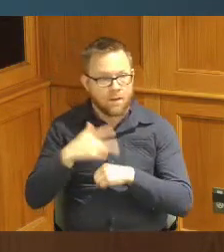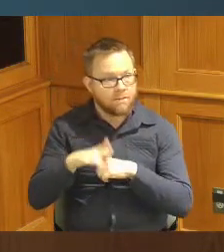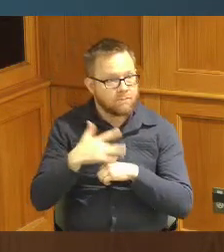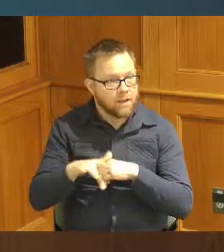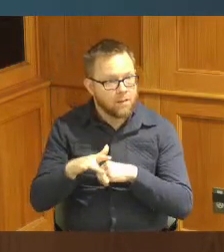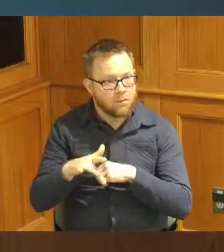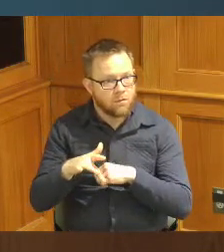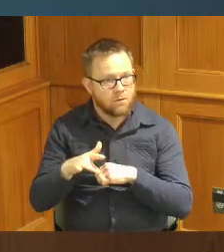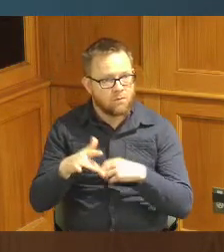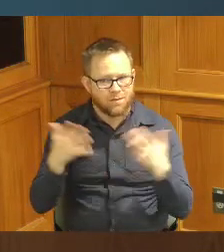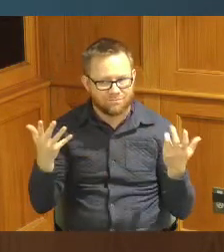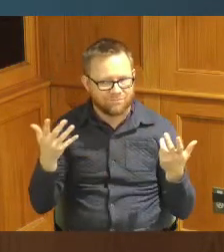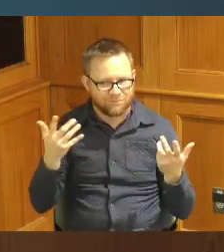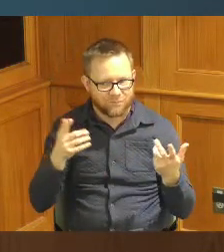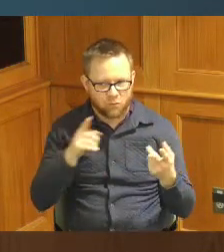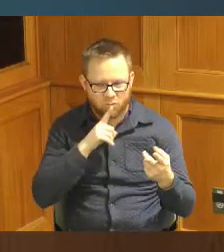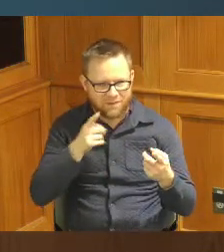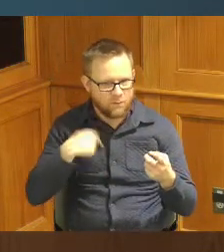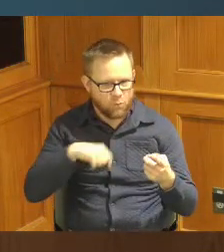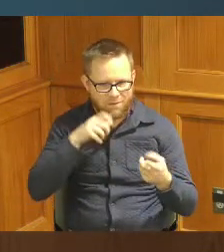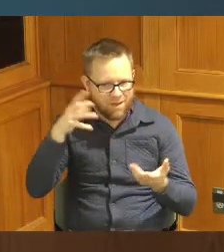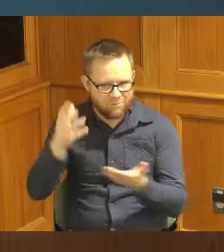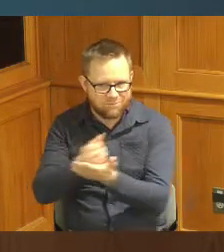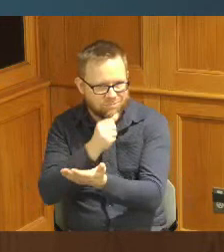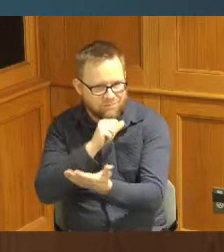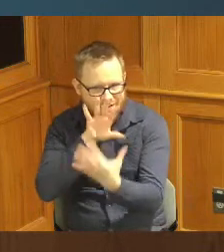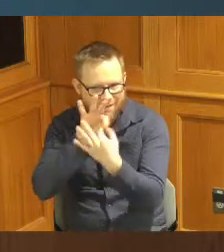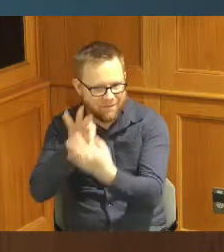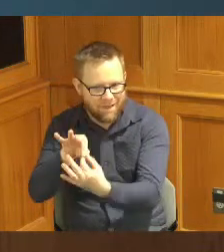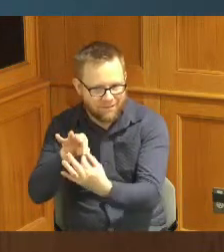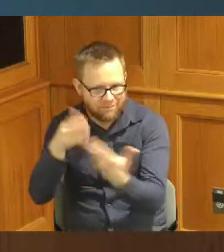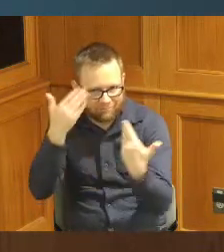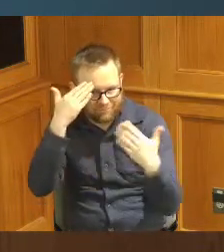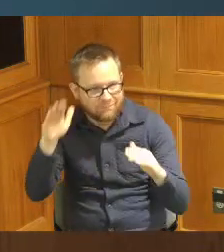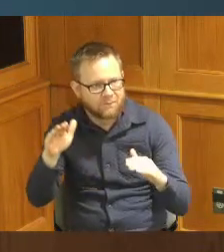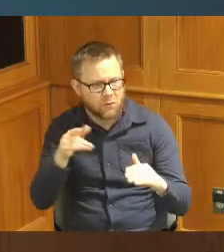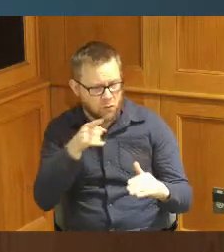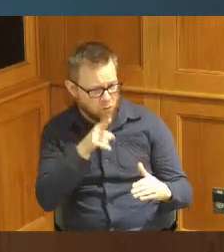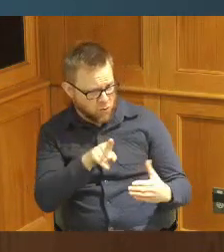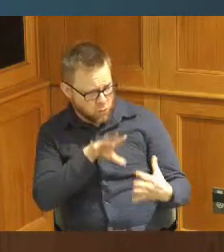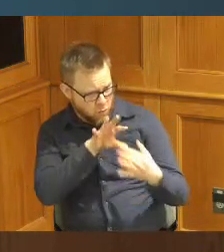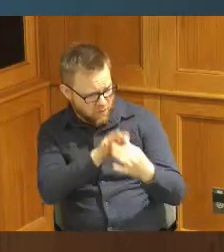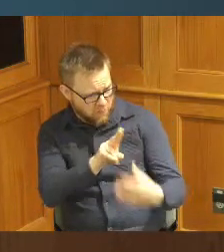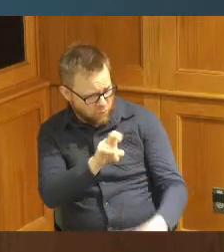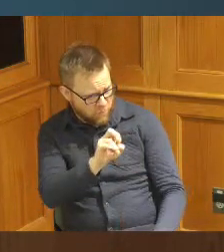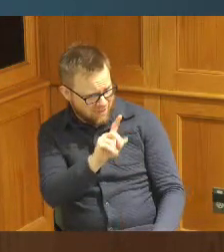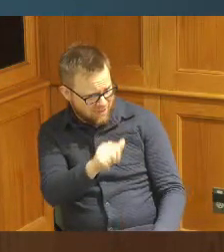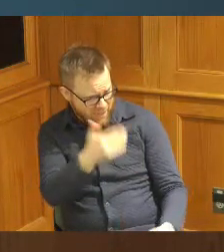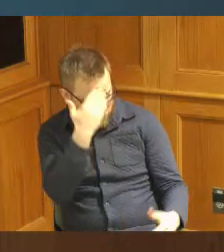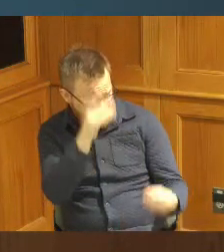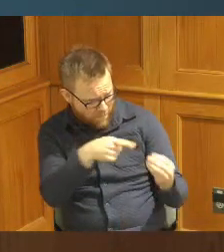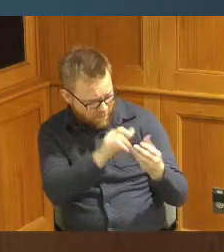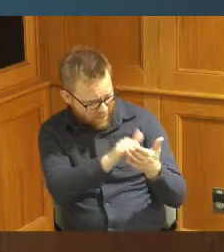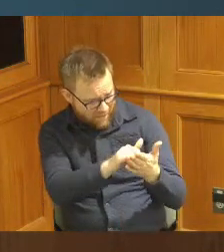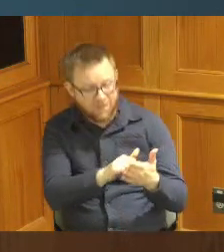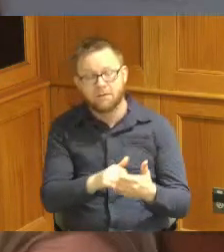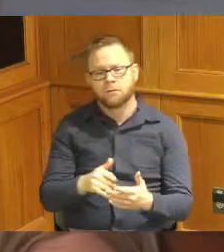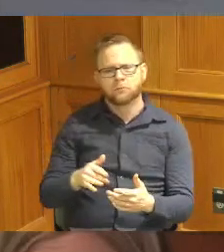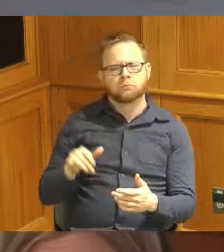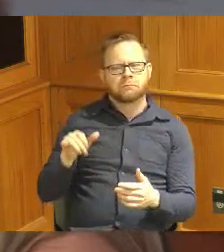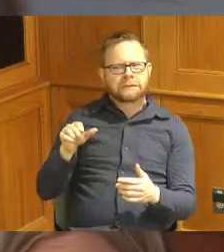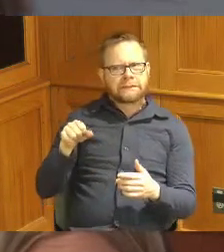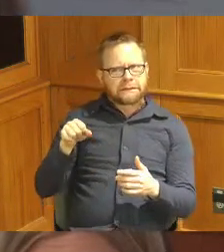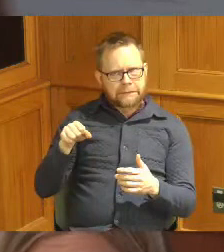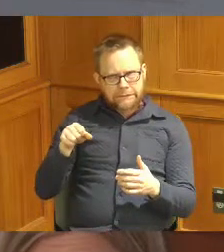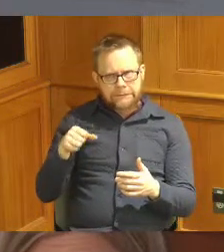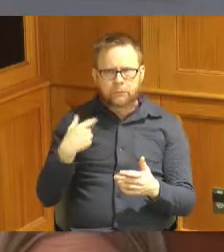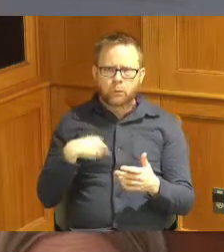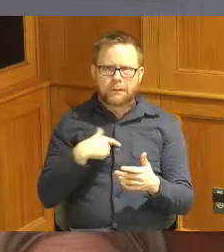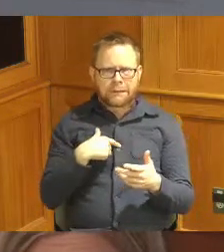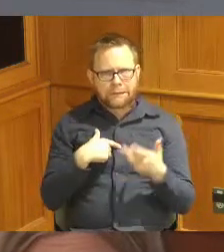not I guess connected to so I wanted to make sure you connected with that or yeah we are we are in